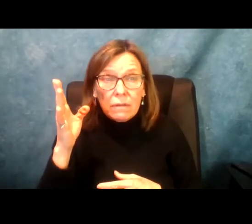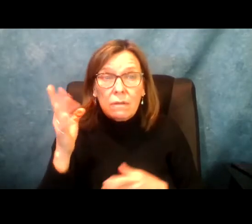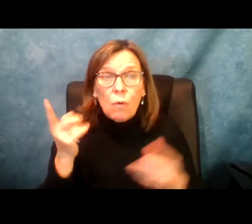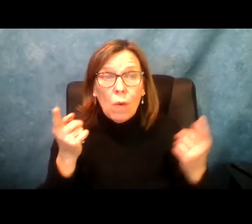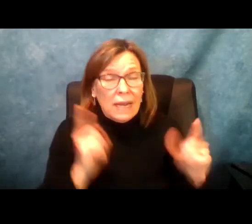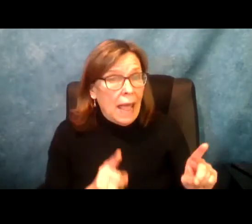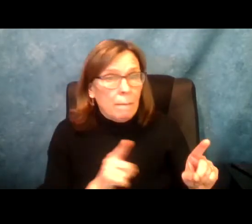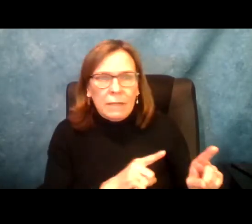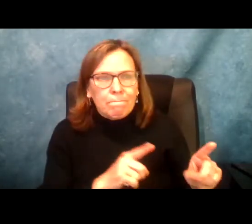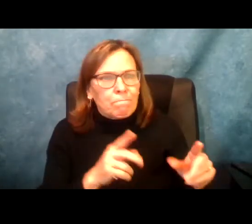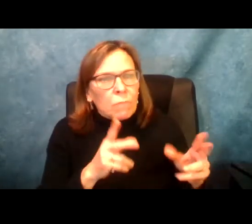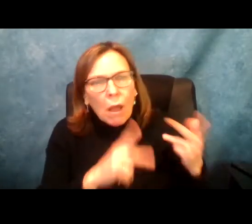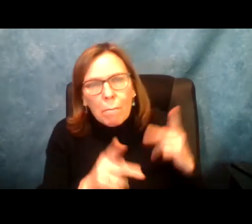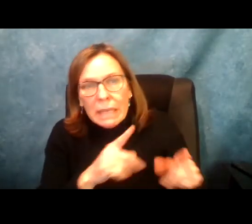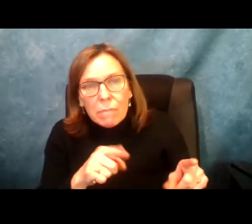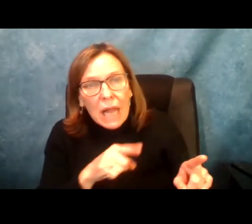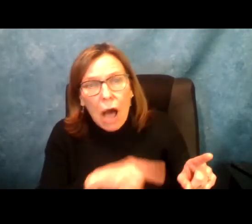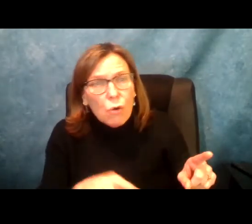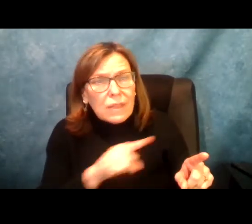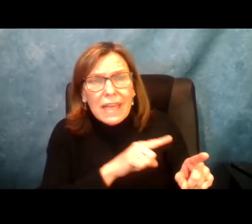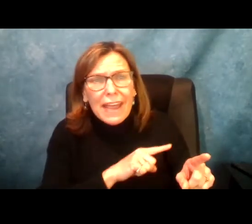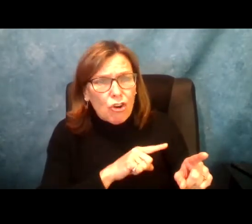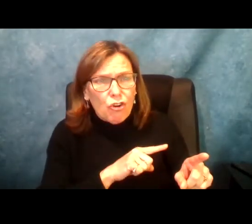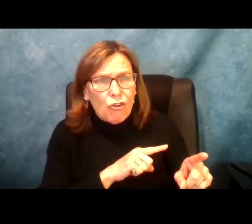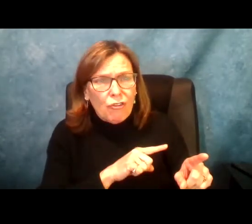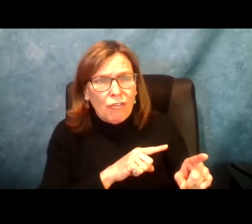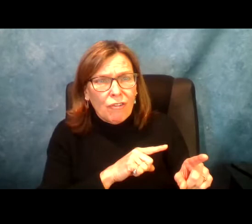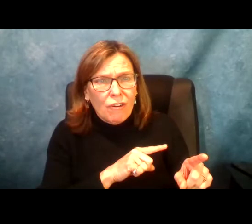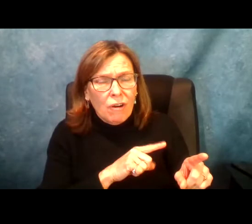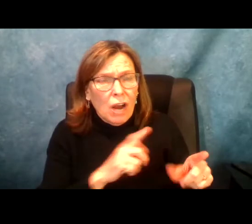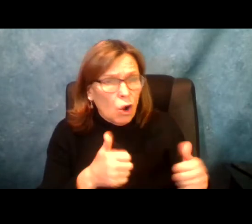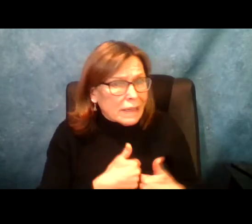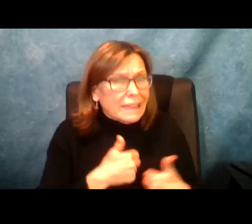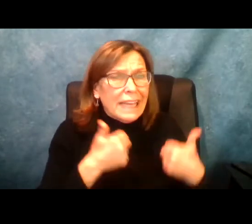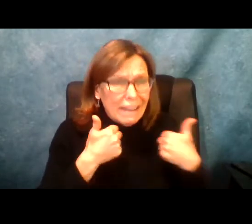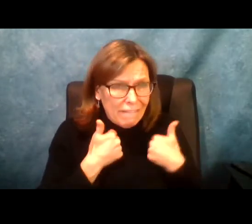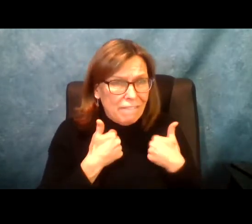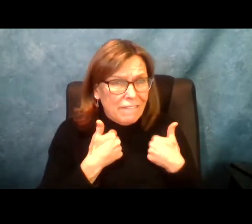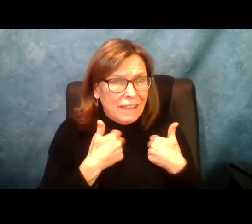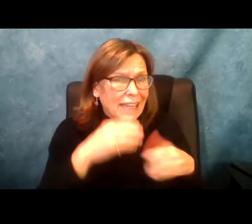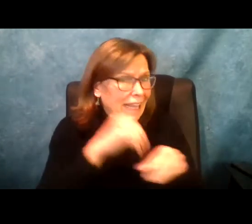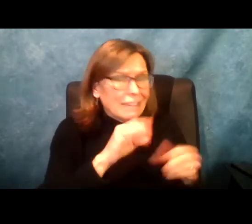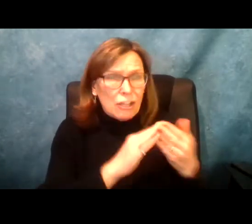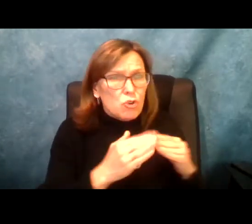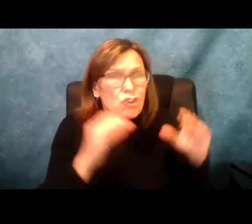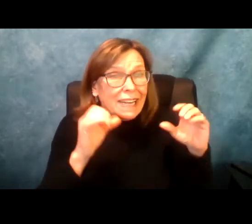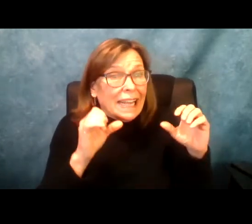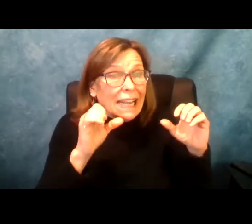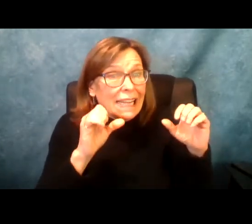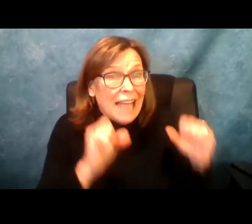that it deserves to be in our society. It really is a